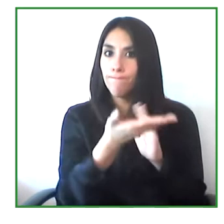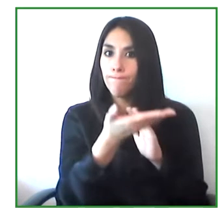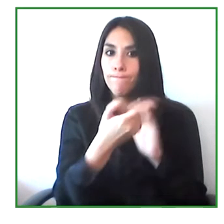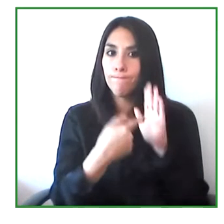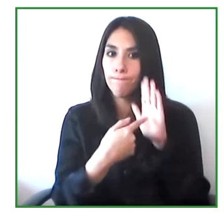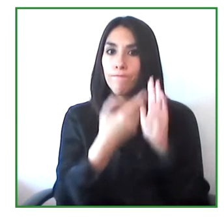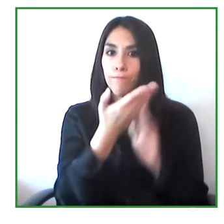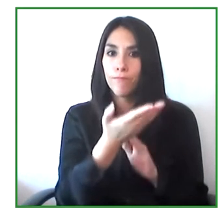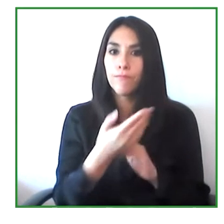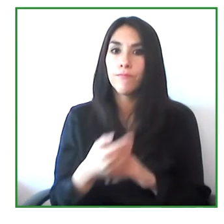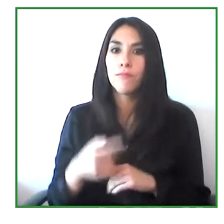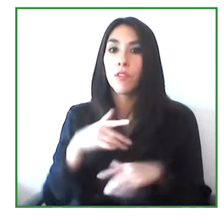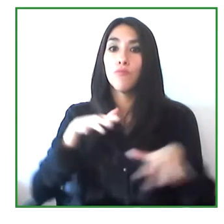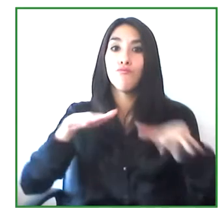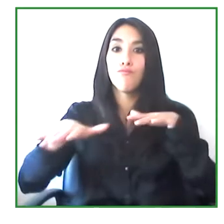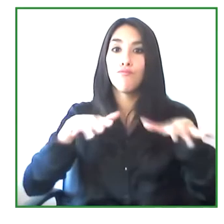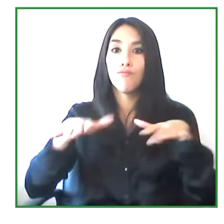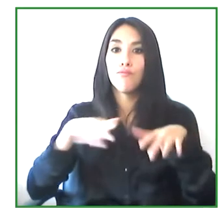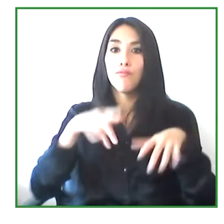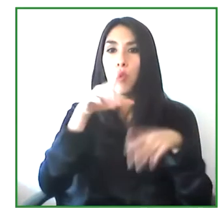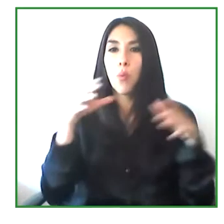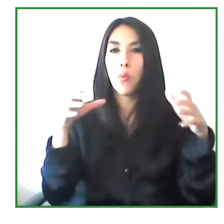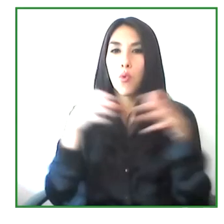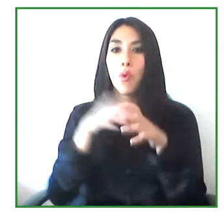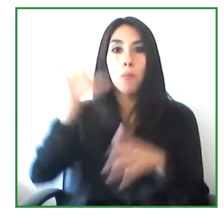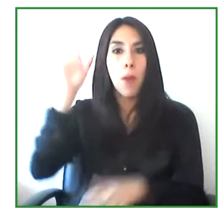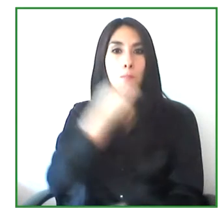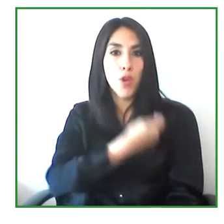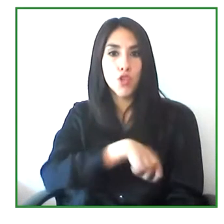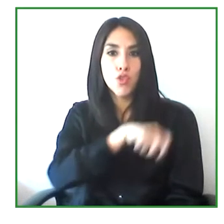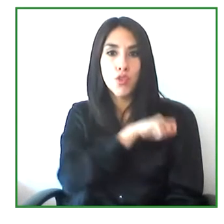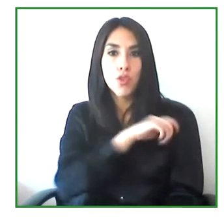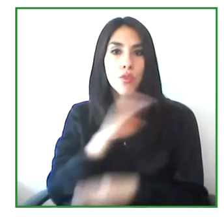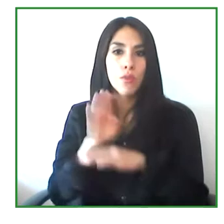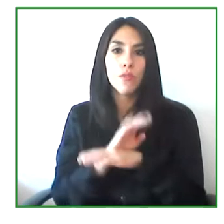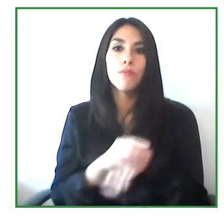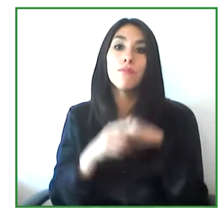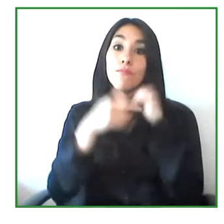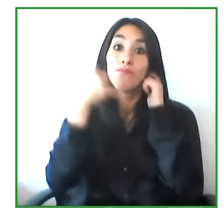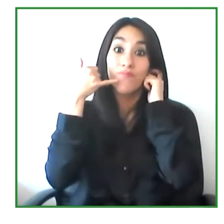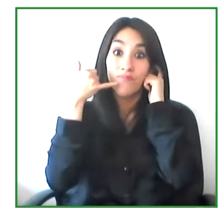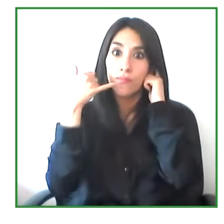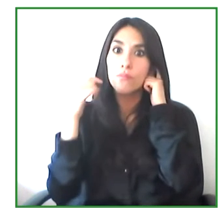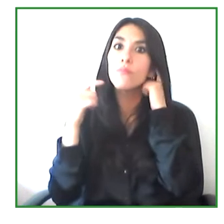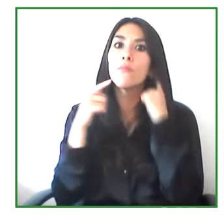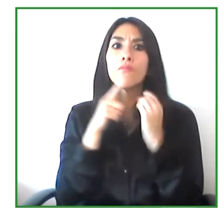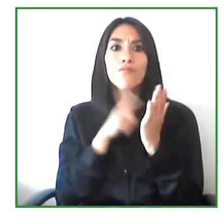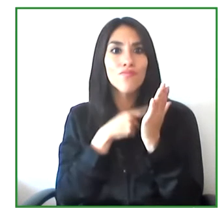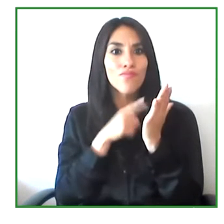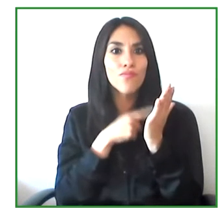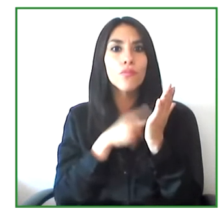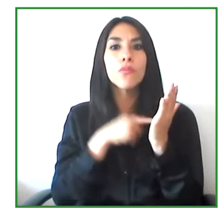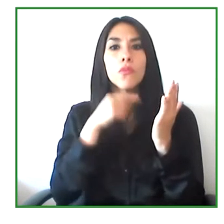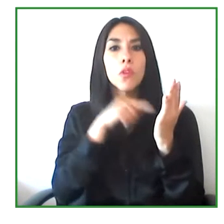the coordinator of Fundación ONCE Spain, who is responsible for an initiative that 3D prints